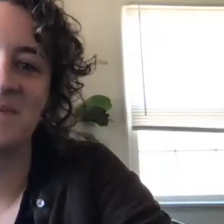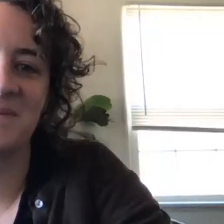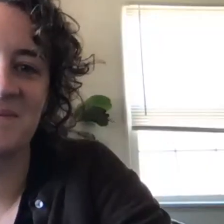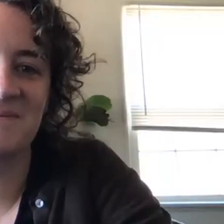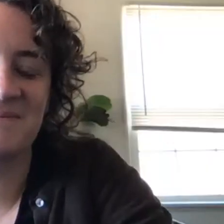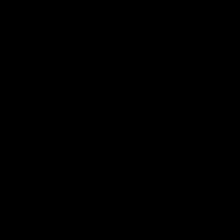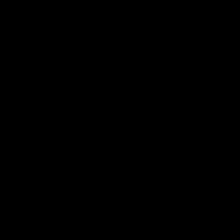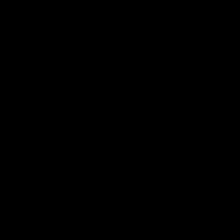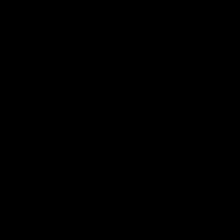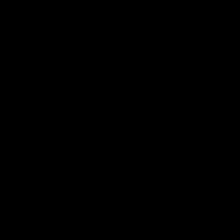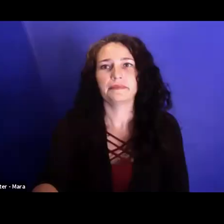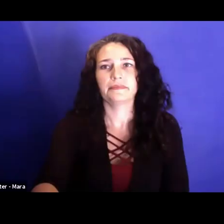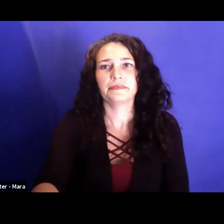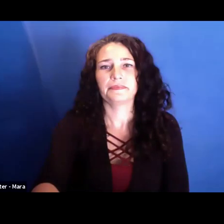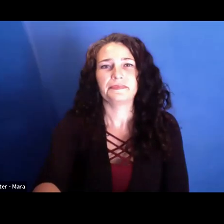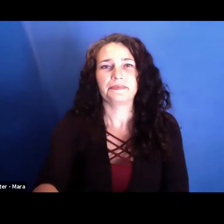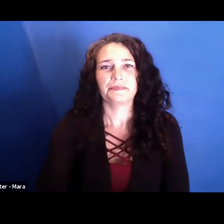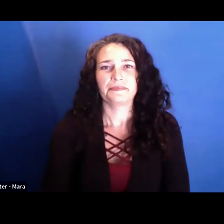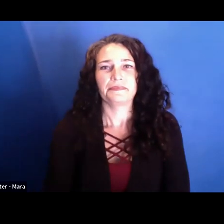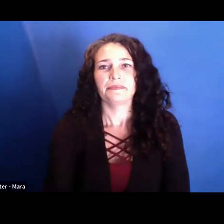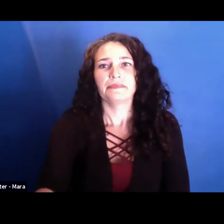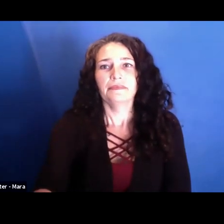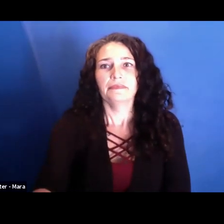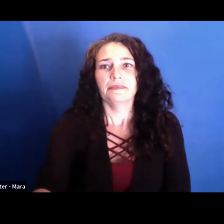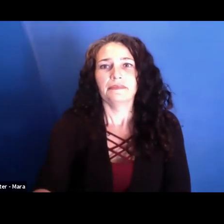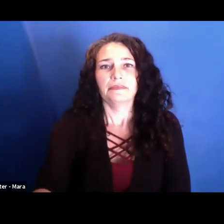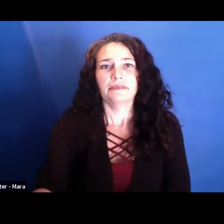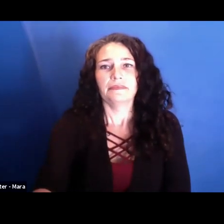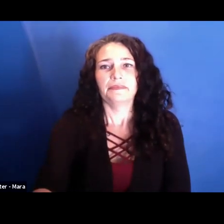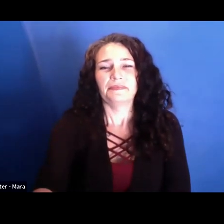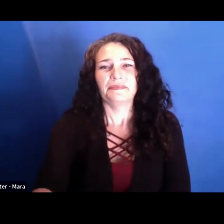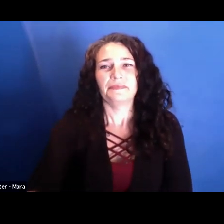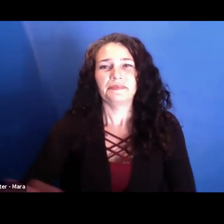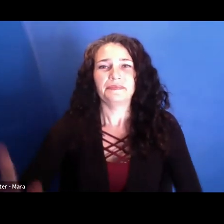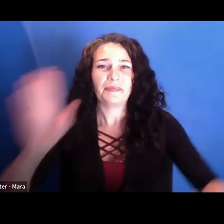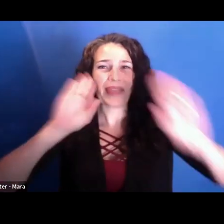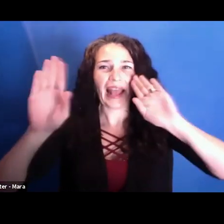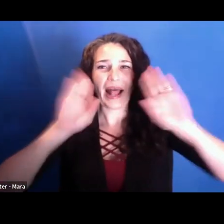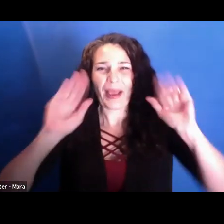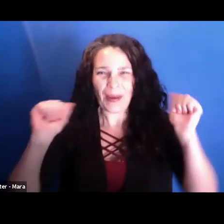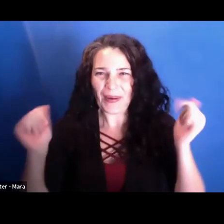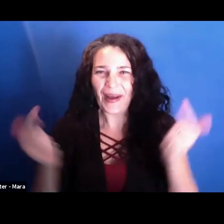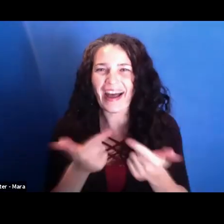[DISTANT SIRENS] Hello, everyone.